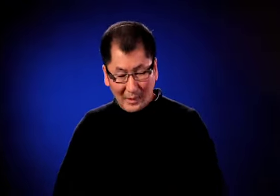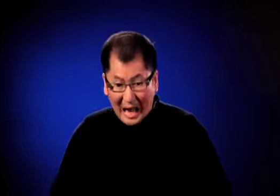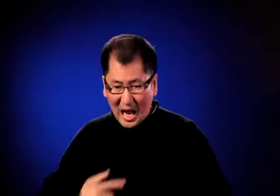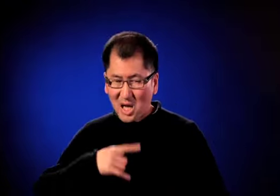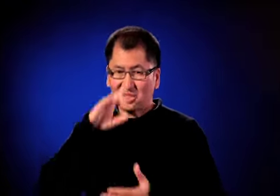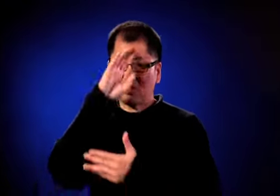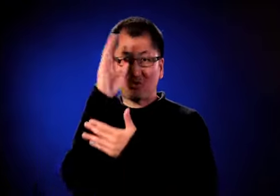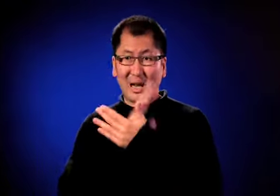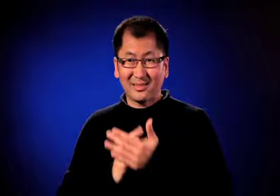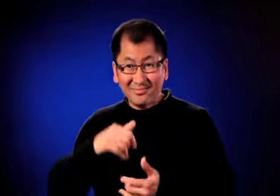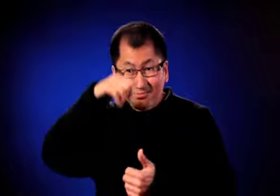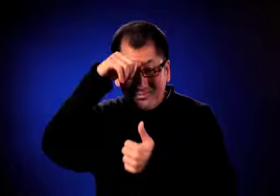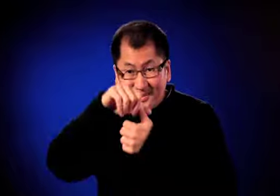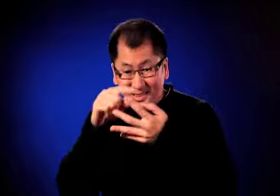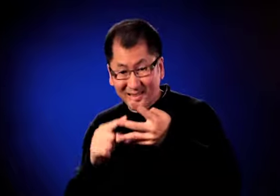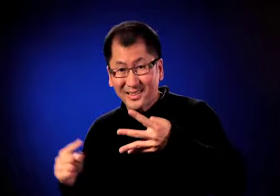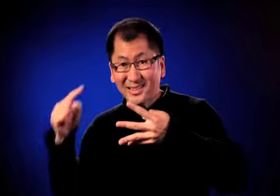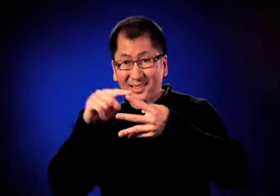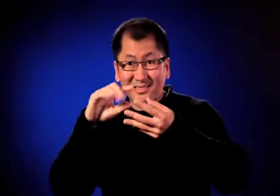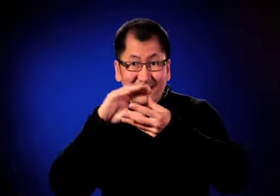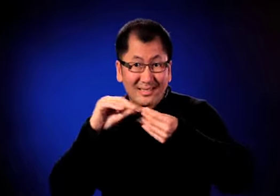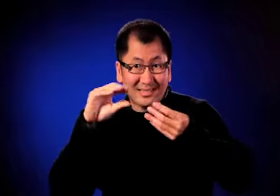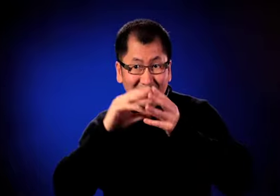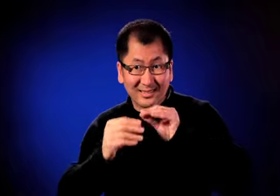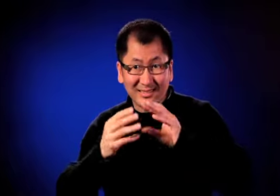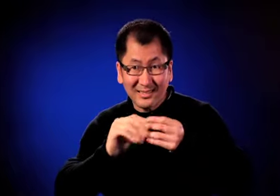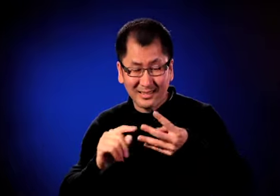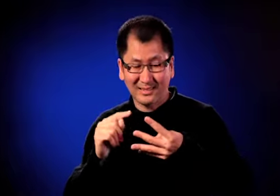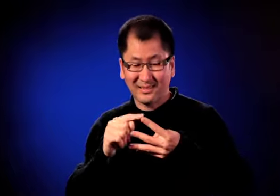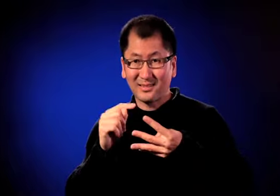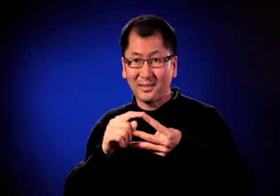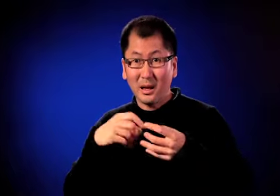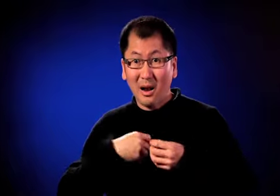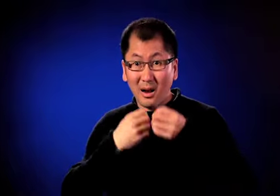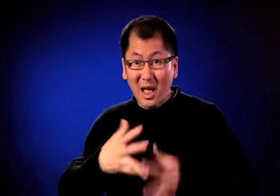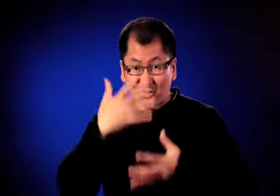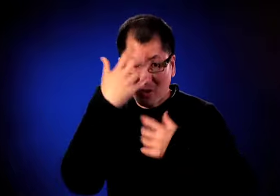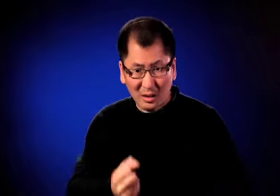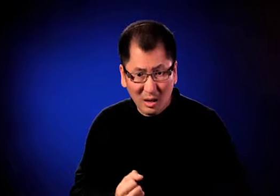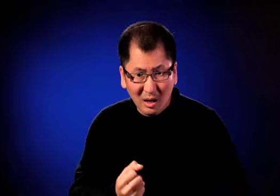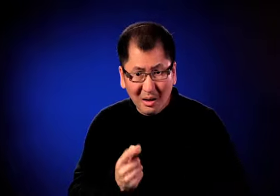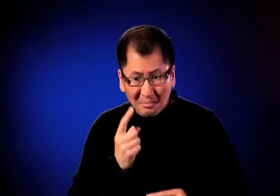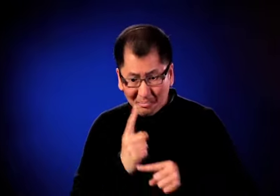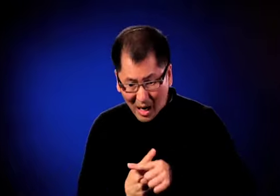Beforehand they were going to do that and I just woke up with my arms tied.